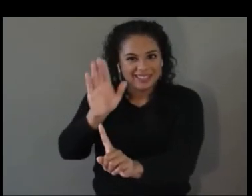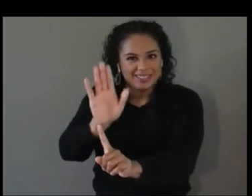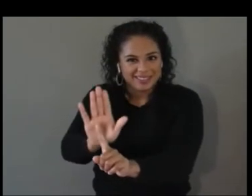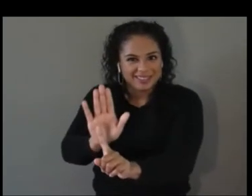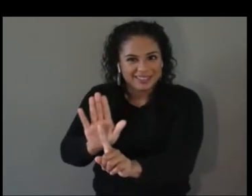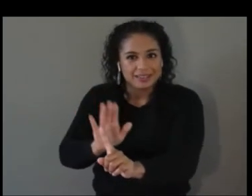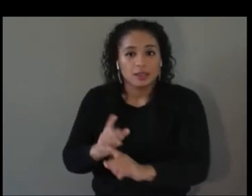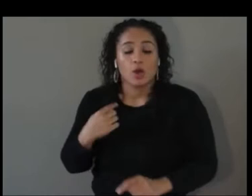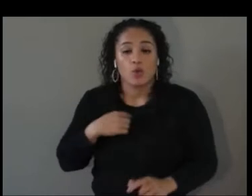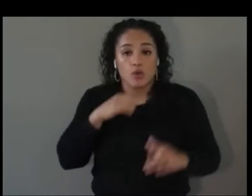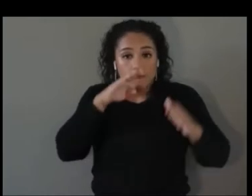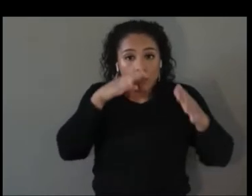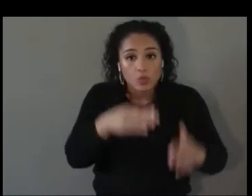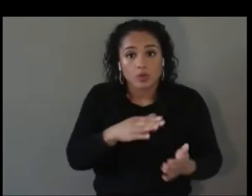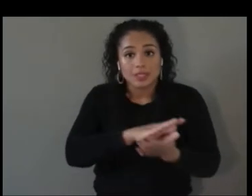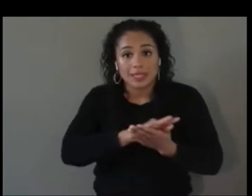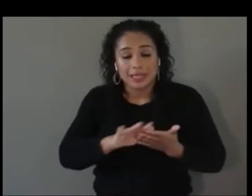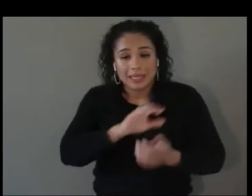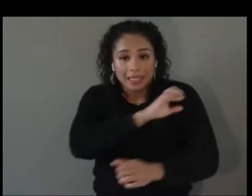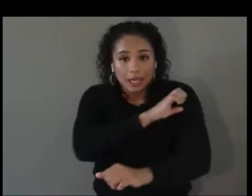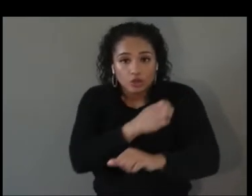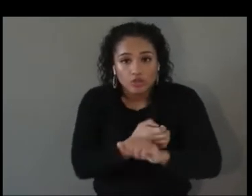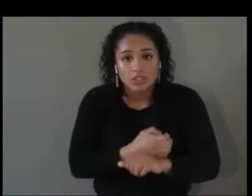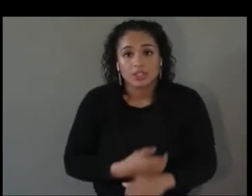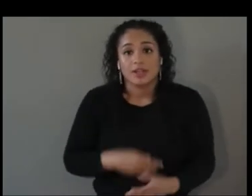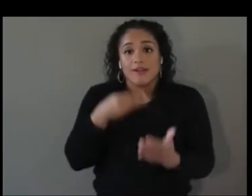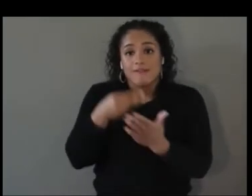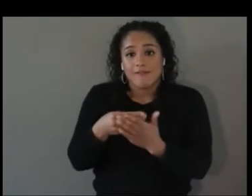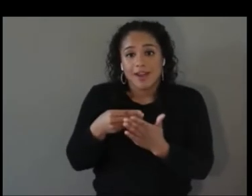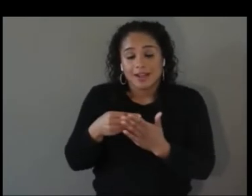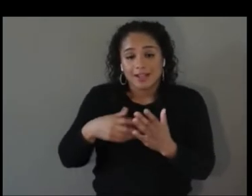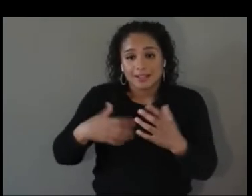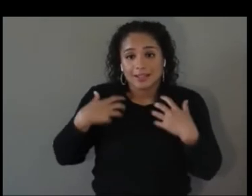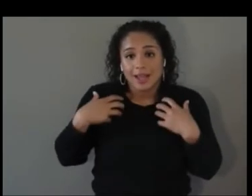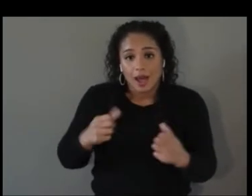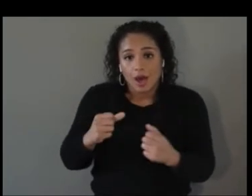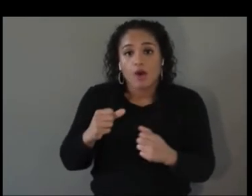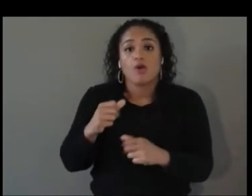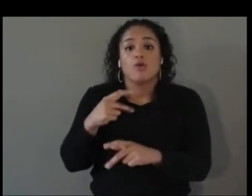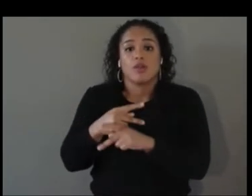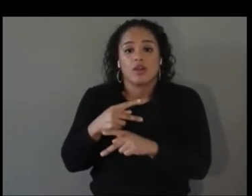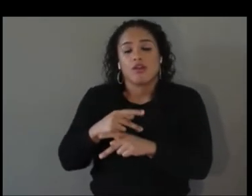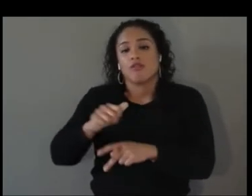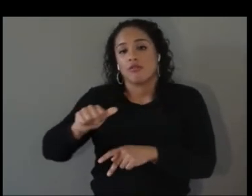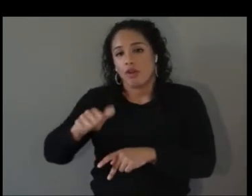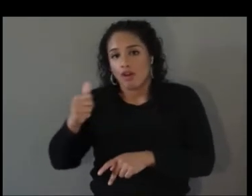finance, health care, other high growth, high demand sectors defined by the Department of